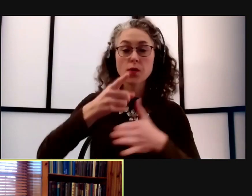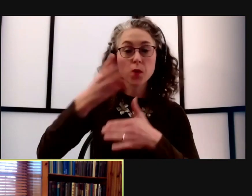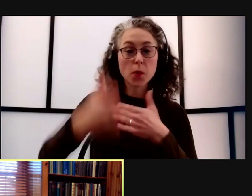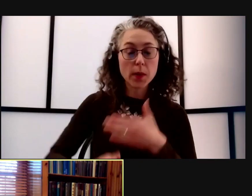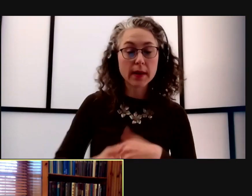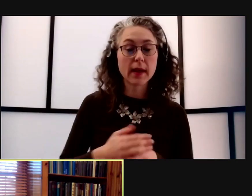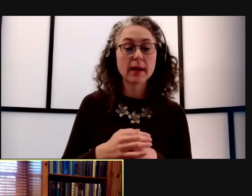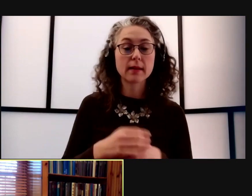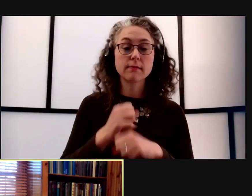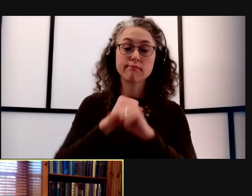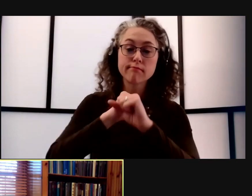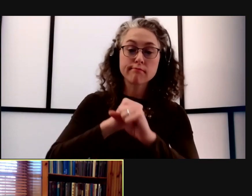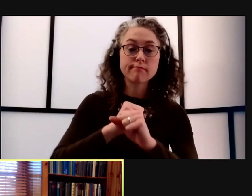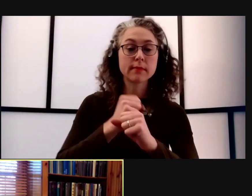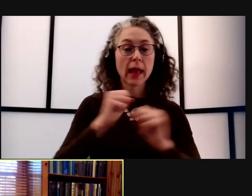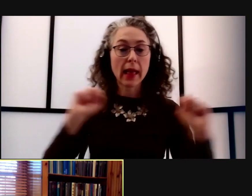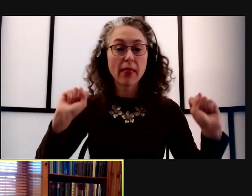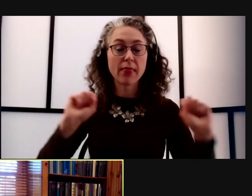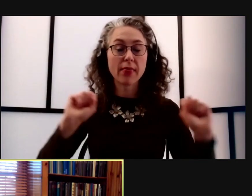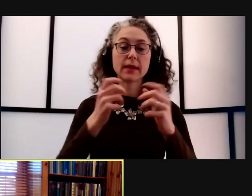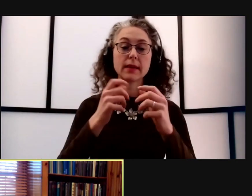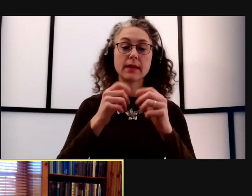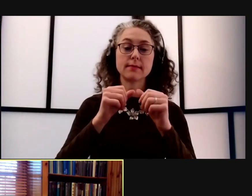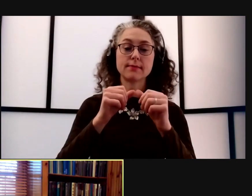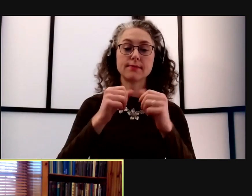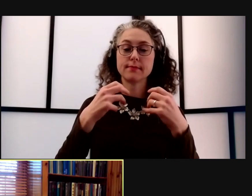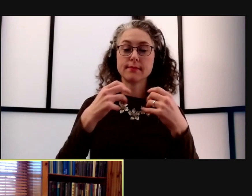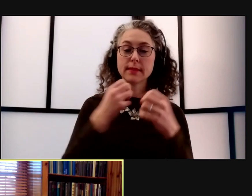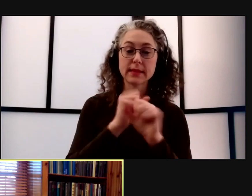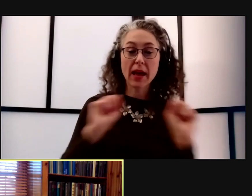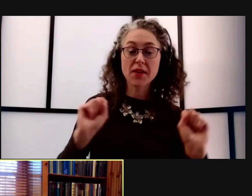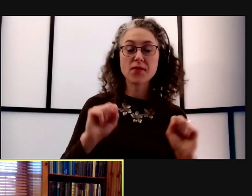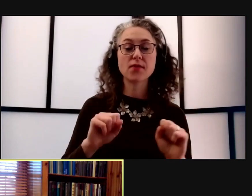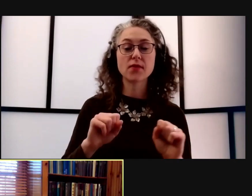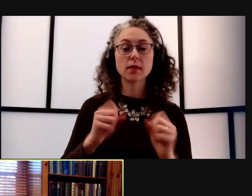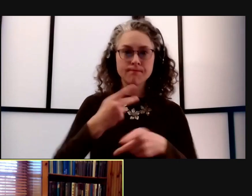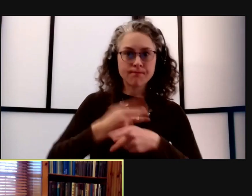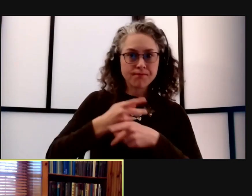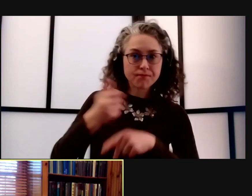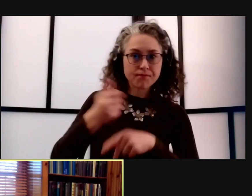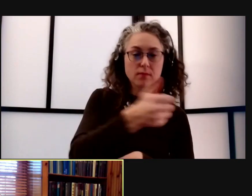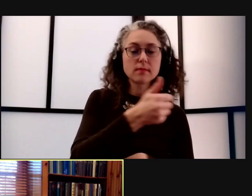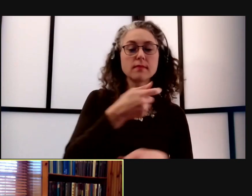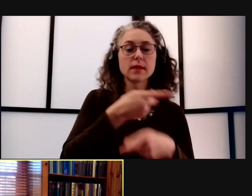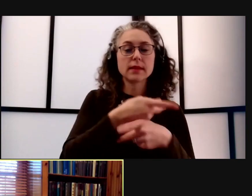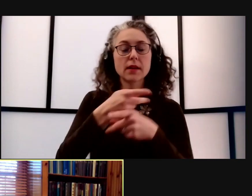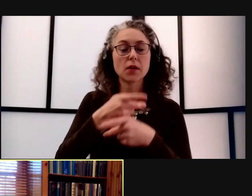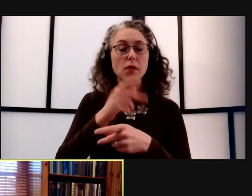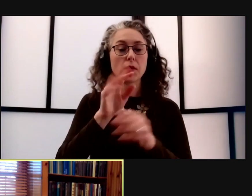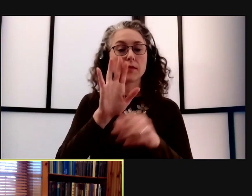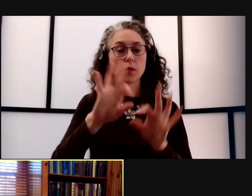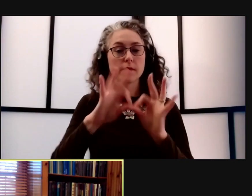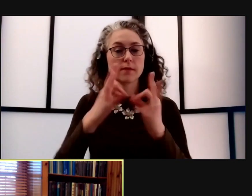Stay healthy, stay safe, continue to be vigilant in taking care of yourselves and the people you care about, and better days are ahead.